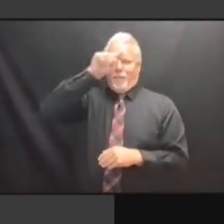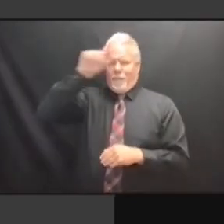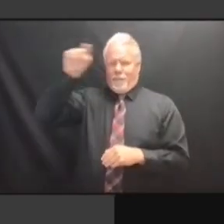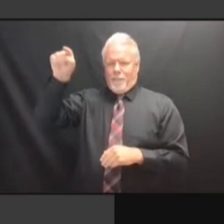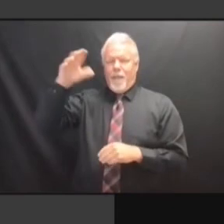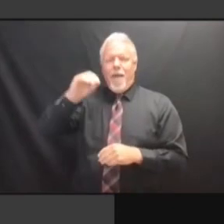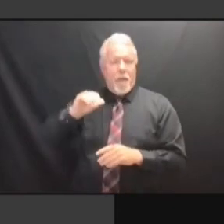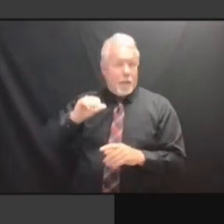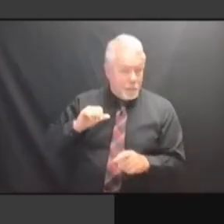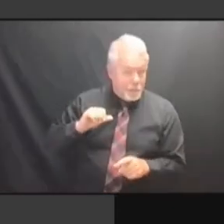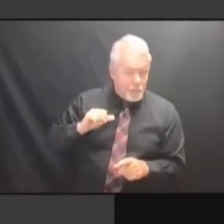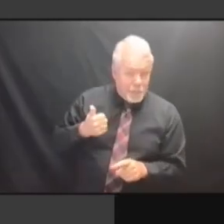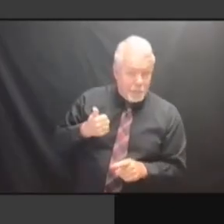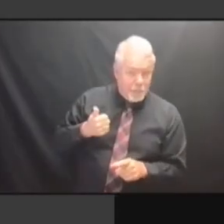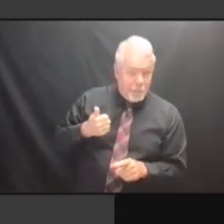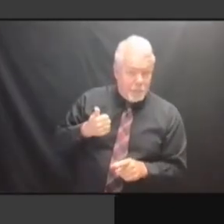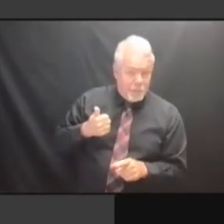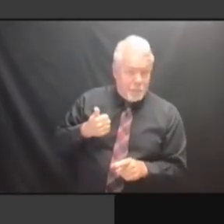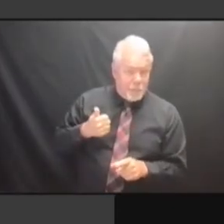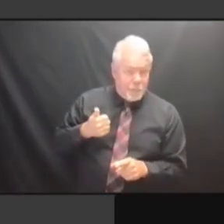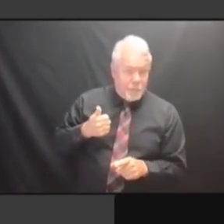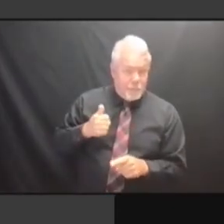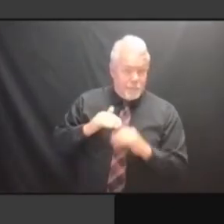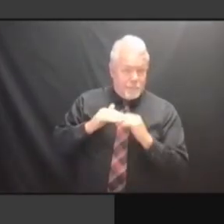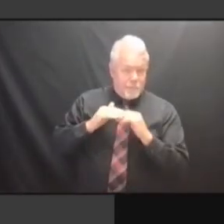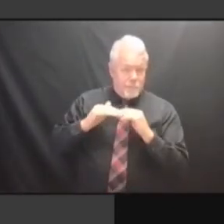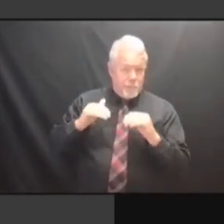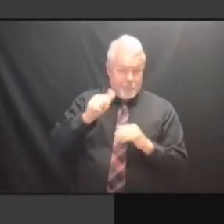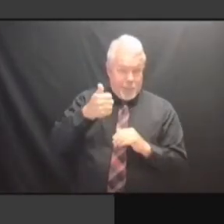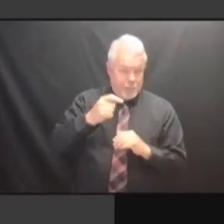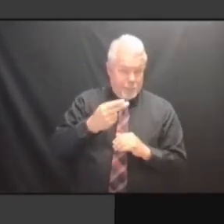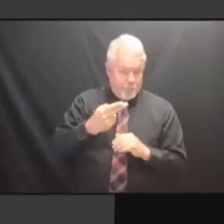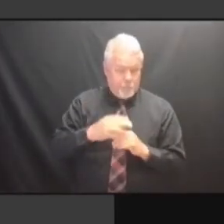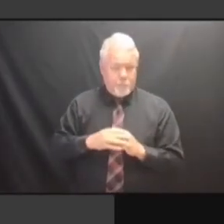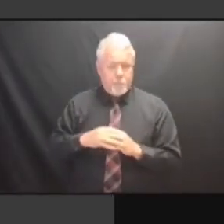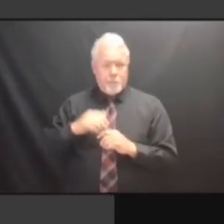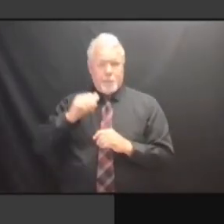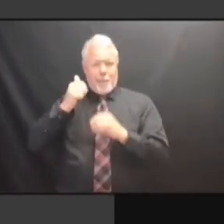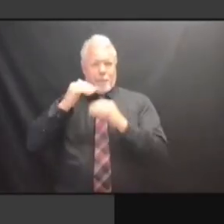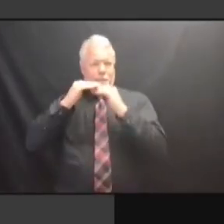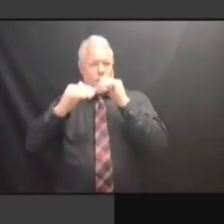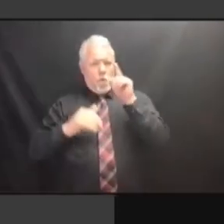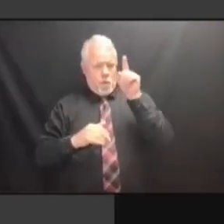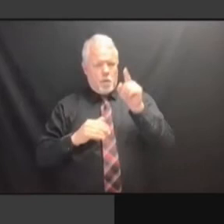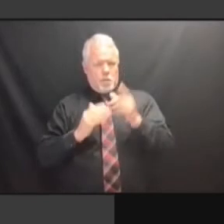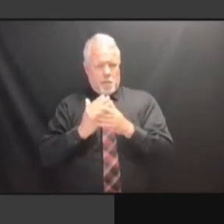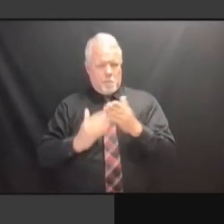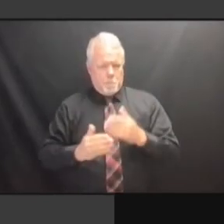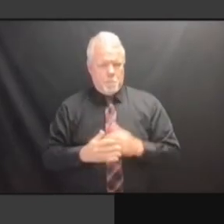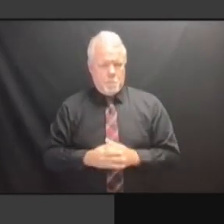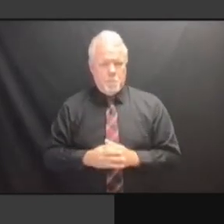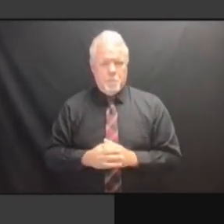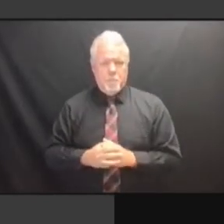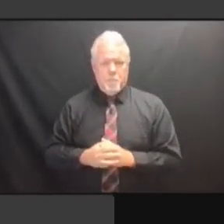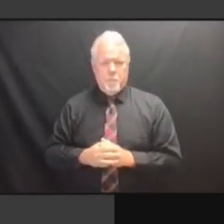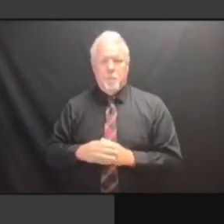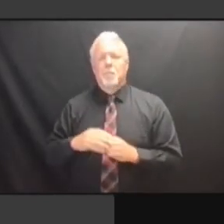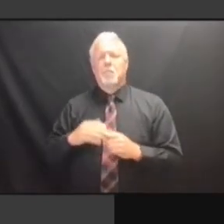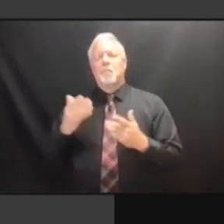ENFORCEMENT UNIT. SO THEY WILL BE MOVING ENFORCEMENT UNIT. SO THEY WILL BE MOVING UP ENFORCEMENT UNIT. SO THEY WILL BE MOVING UP TO ENFORCEMENT UNIT. SO THEY WILL BE MOVING UP TO THE SO THEY WILL BE MOVING UP TO THE SO THEY WILL BE MOVING UP TO THE 10 SO THEY WILL BE MOVING UP TO THE 10th SO THEY WILL BE MOVING UP TO THE 10th FLOOR. 10th FLOOR. 10th FLOOR. WE'LL 10th FLOOR. WE'LL CONNECT, 10th FLOOR. WE'LL CONNECT, OBVIOUSLY 10th FLOOR. WE'LL CONNECT, OBVIOUSLY OUR WE'LL CONNECT, OBVIOUSLY OUR WE'LL CONNECT, OBVIOUSLY OUR NETWORK